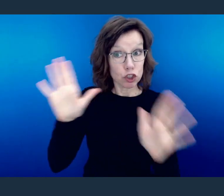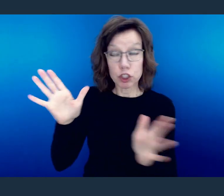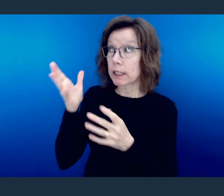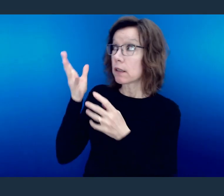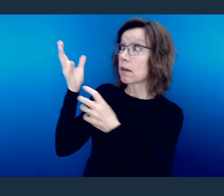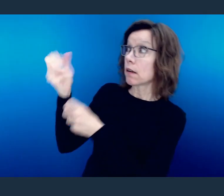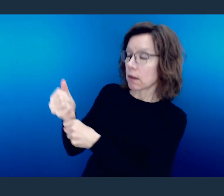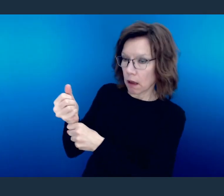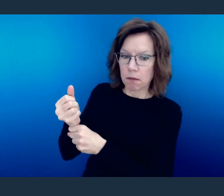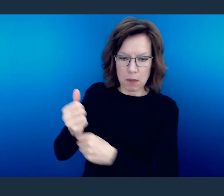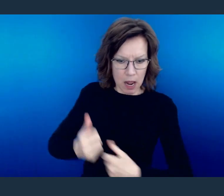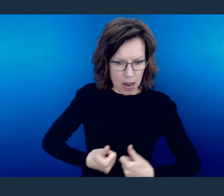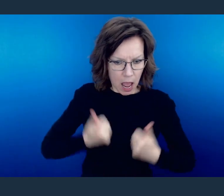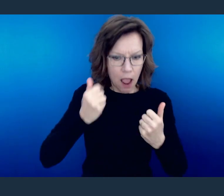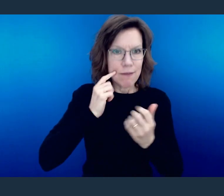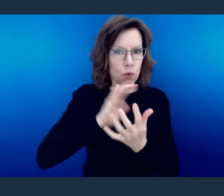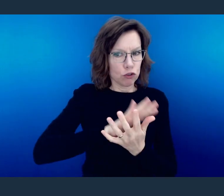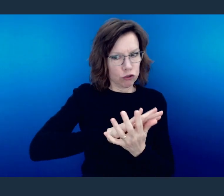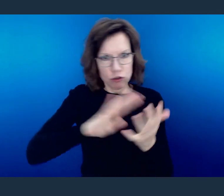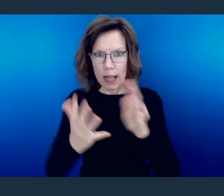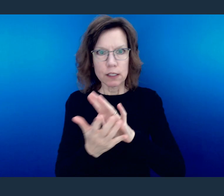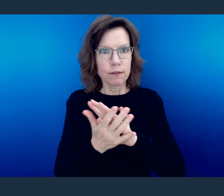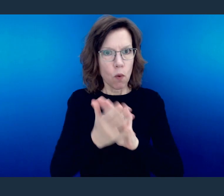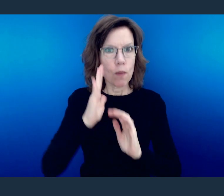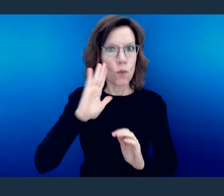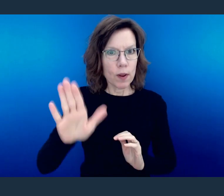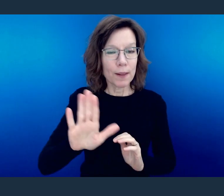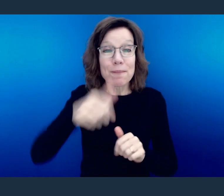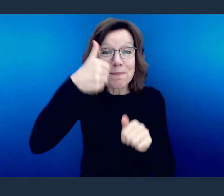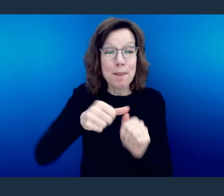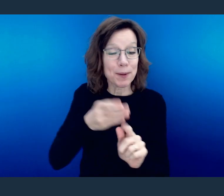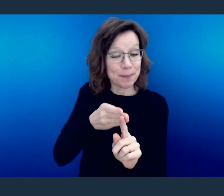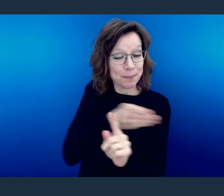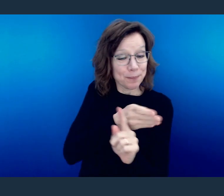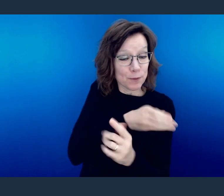In the previous chapters, we saw that when we came to the knowledge and the faith in